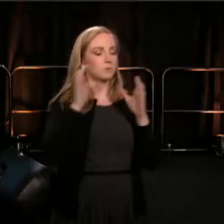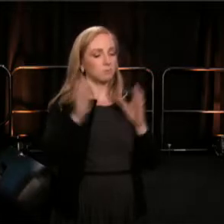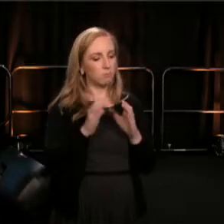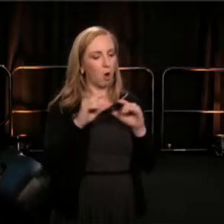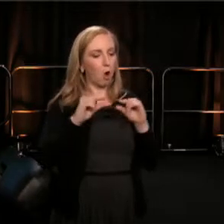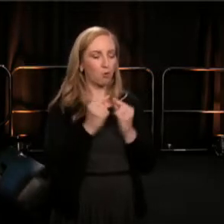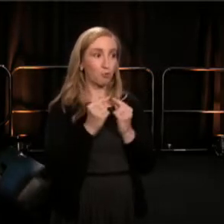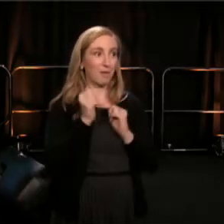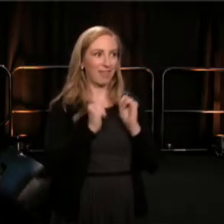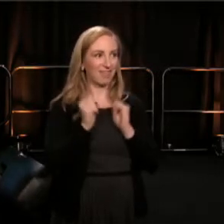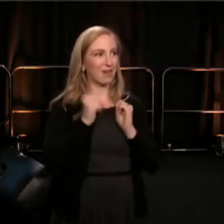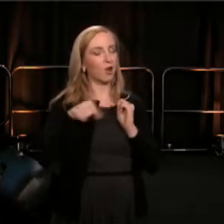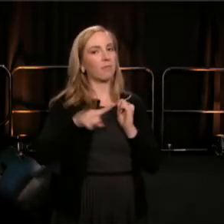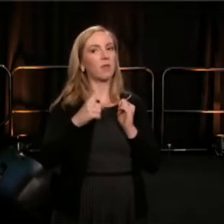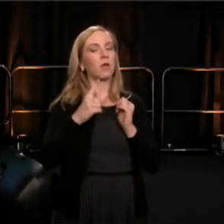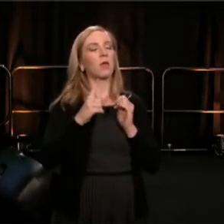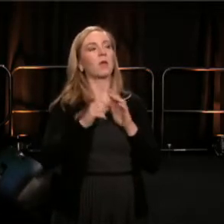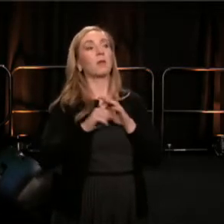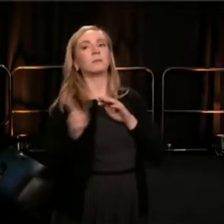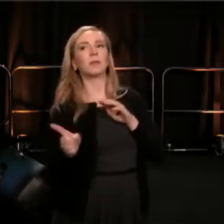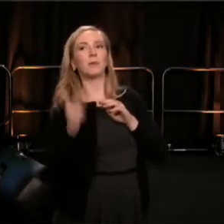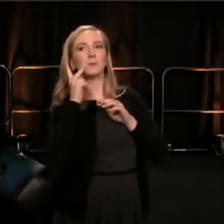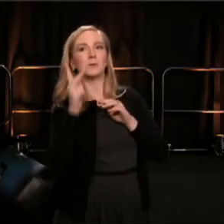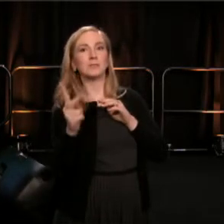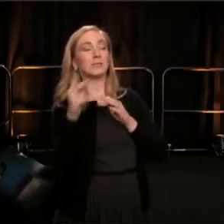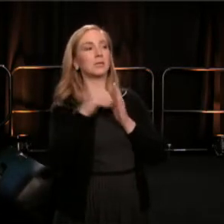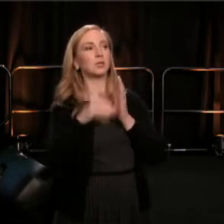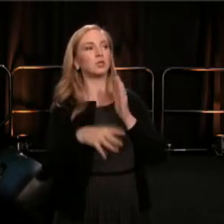the sit-in protest on the house floor for gun control legislation.